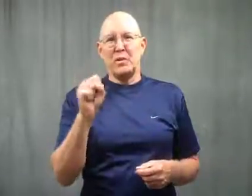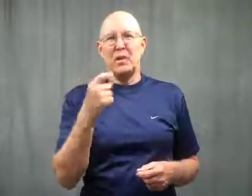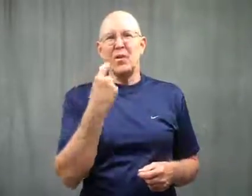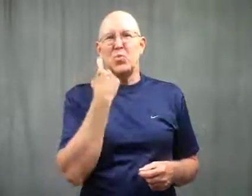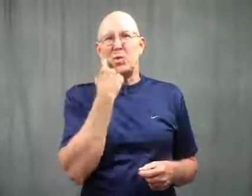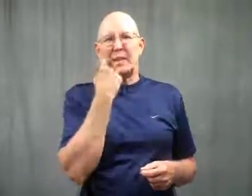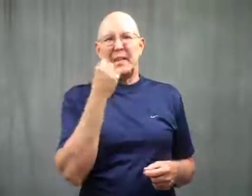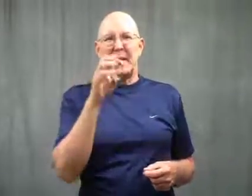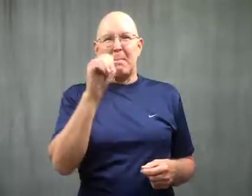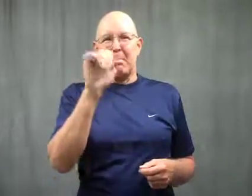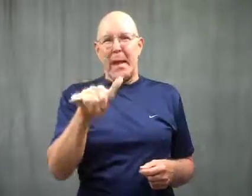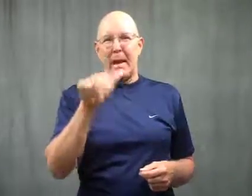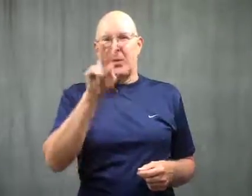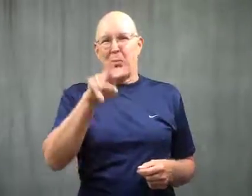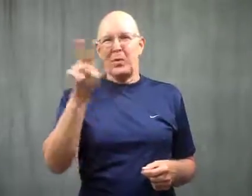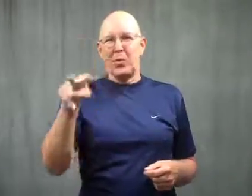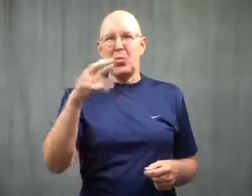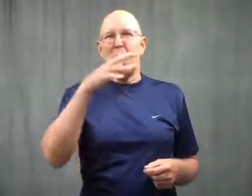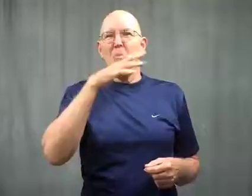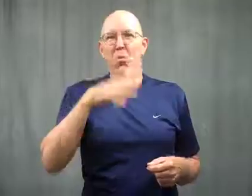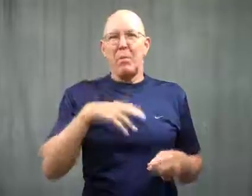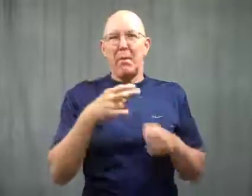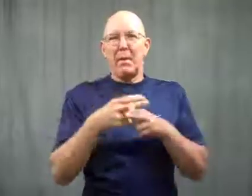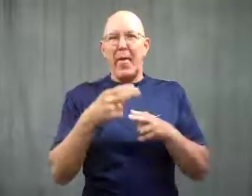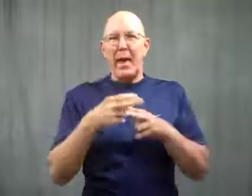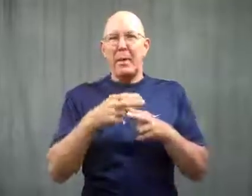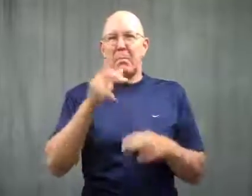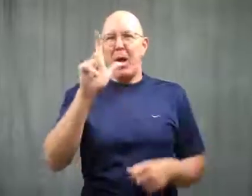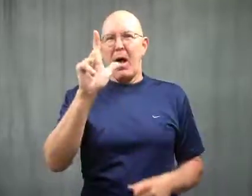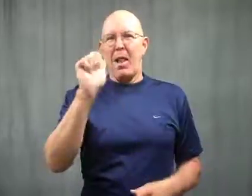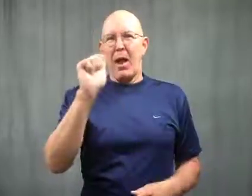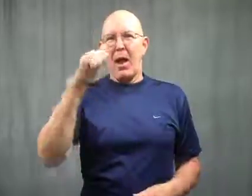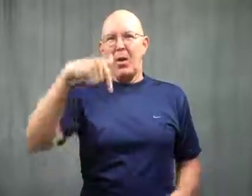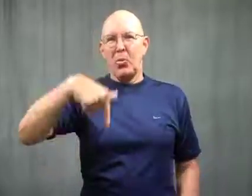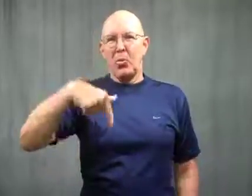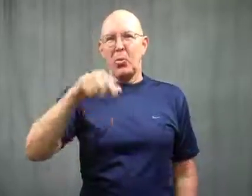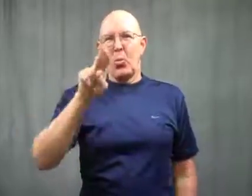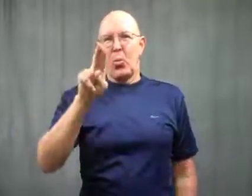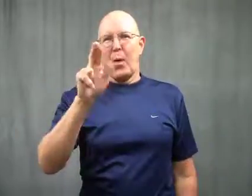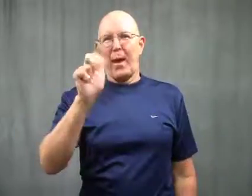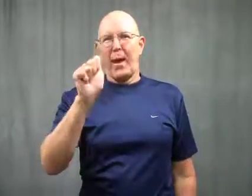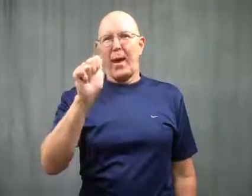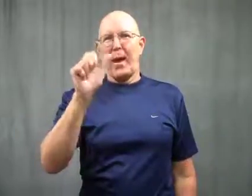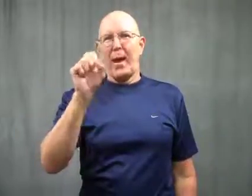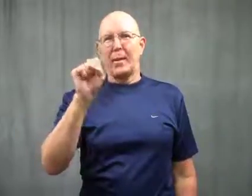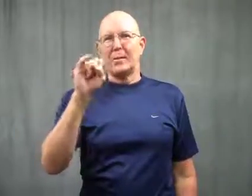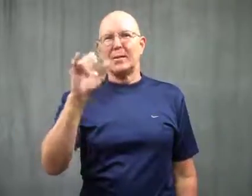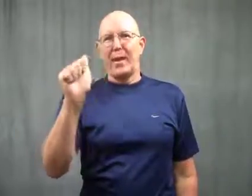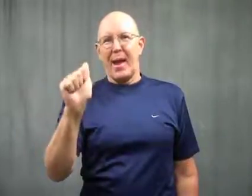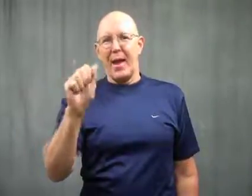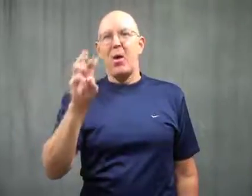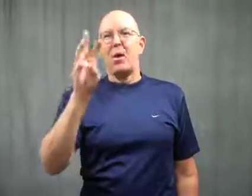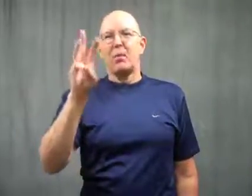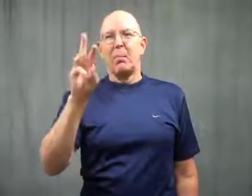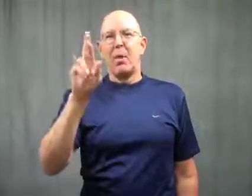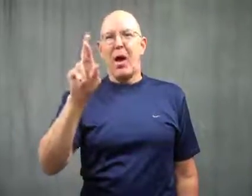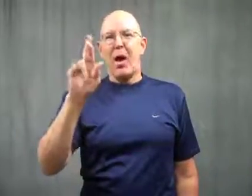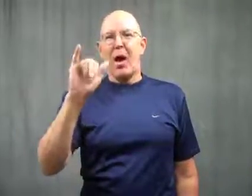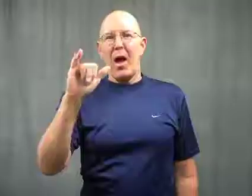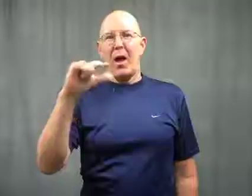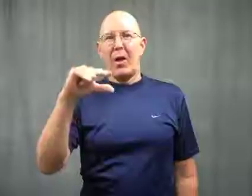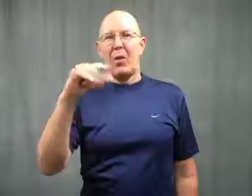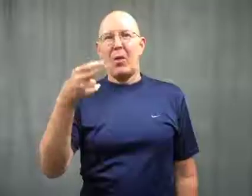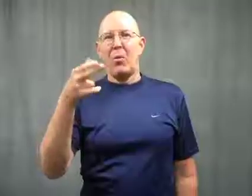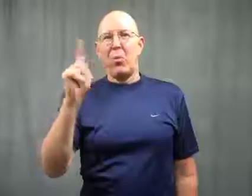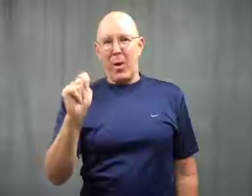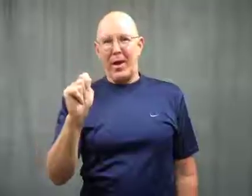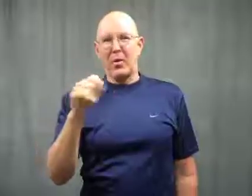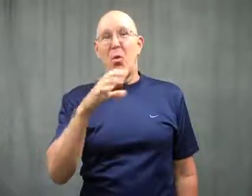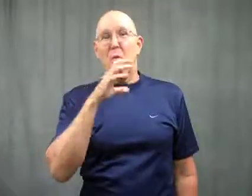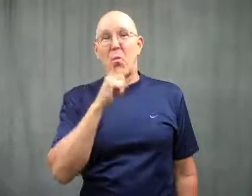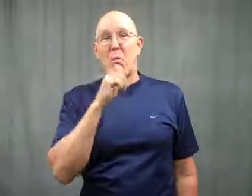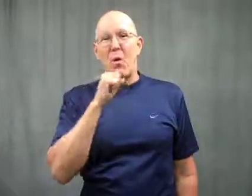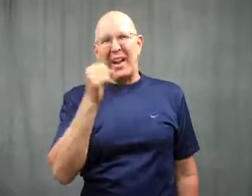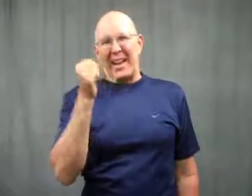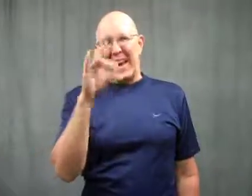On May 22, 18 year old Laquasia Wright